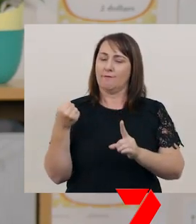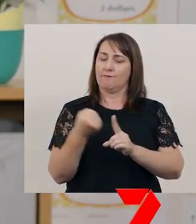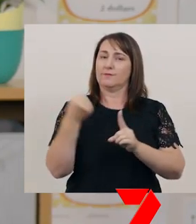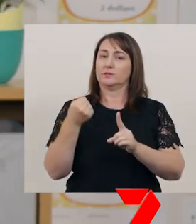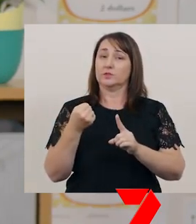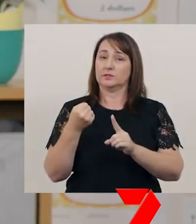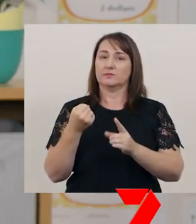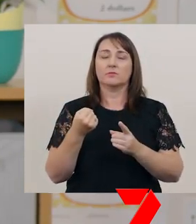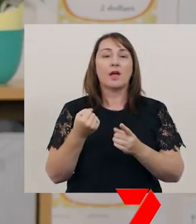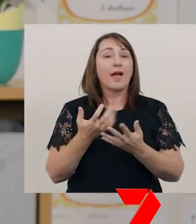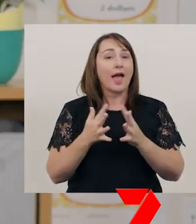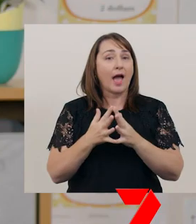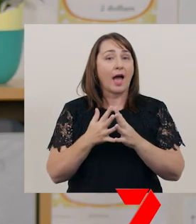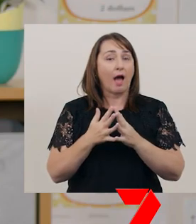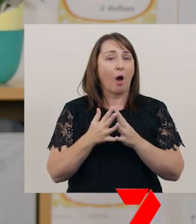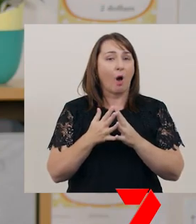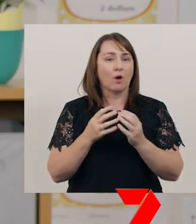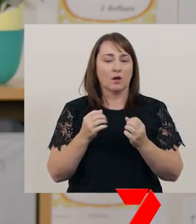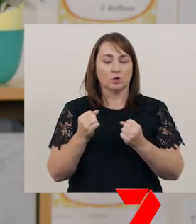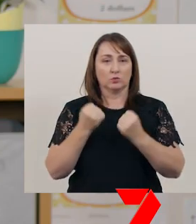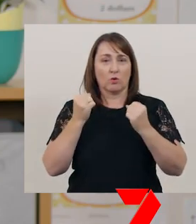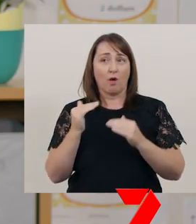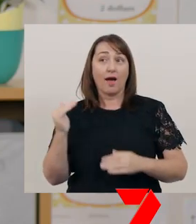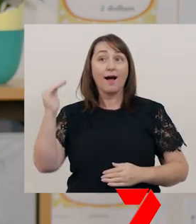by changing how deep or high your voice sounds.